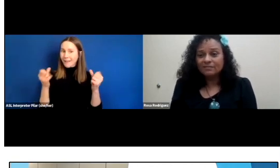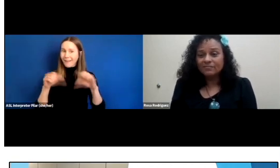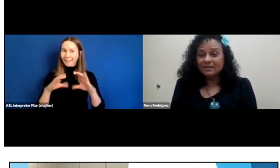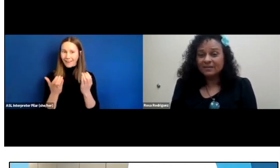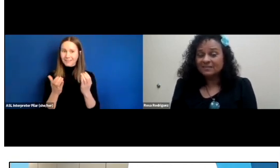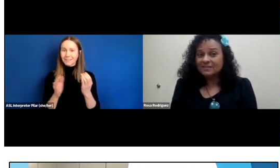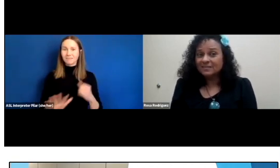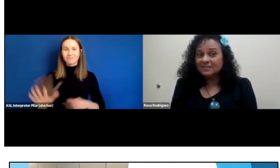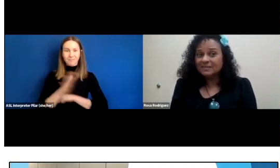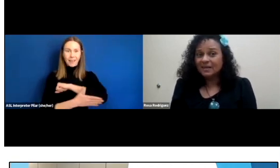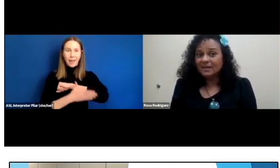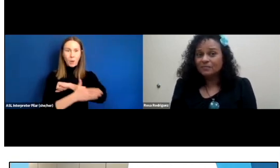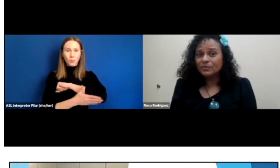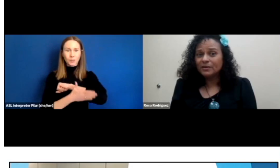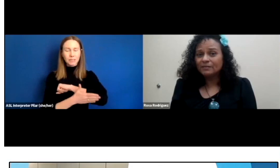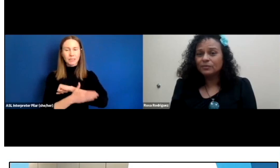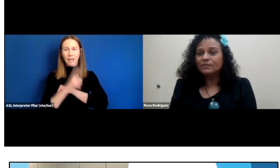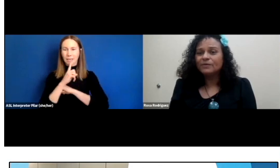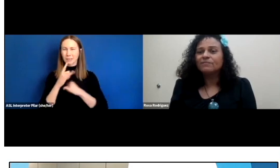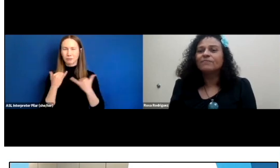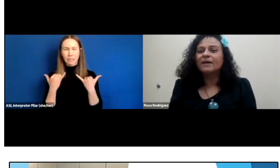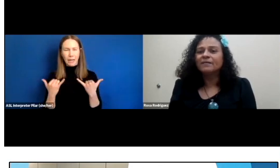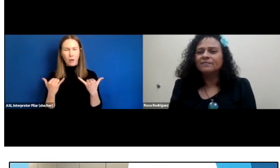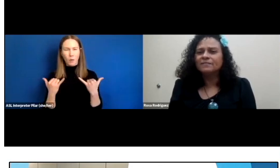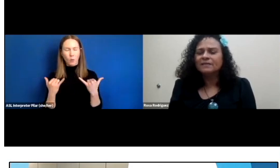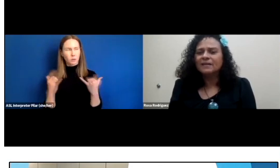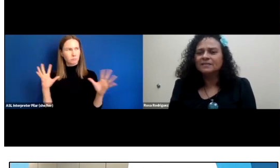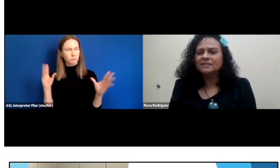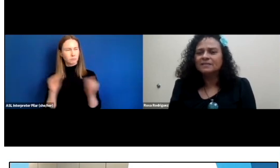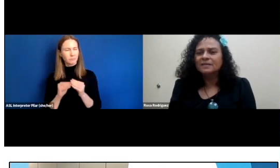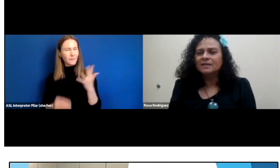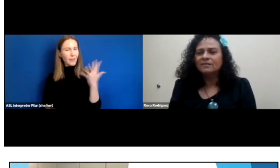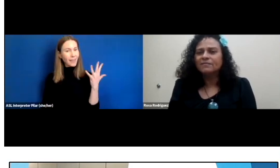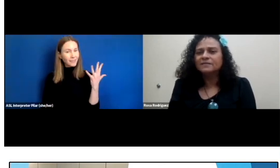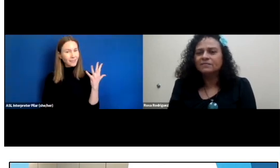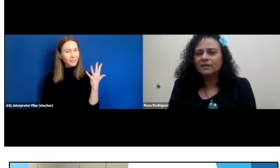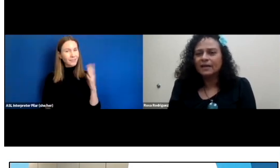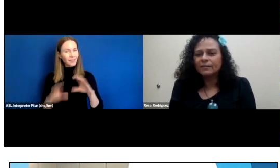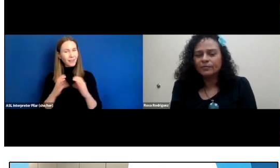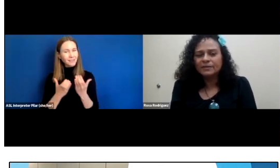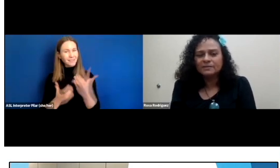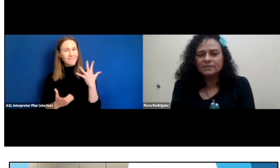In fact, at this time, I believe we have five classes in five different libraries.